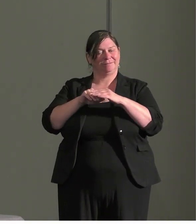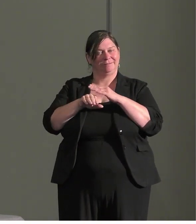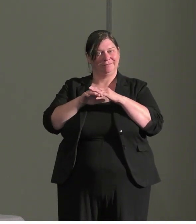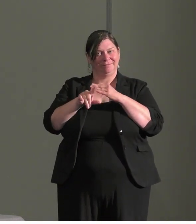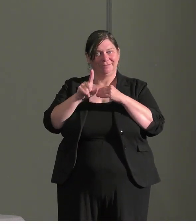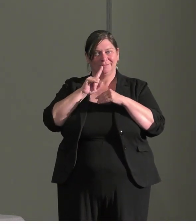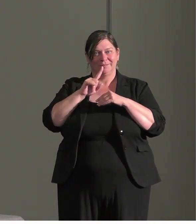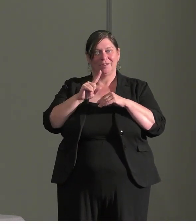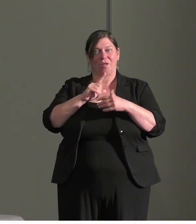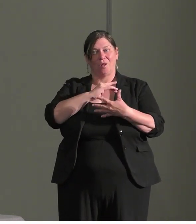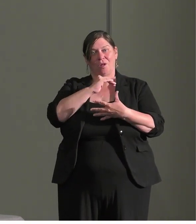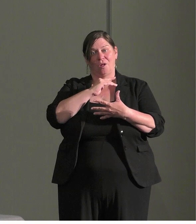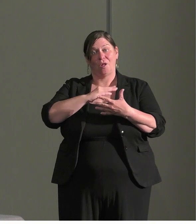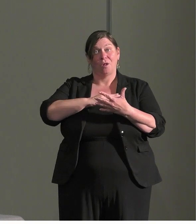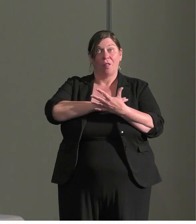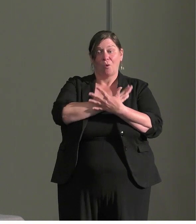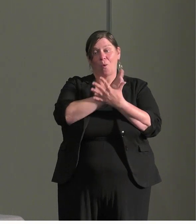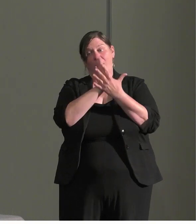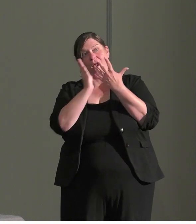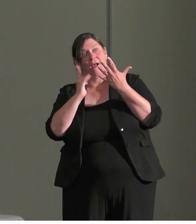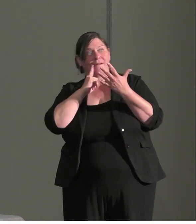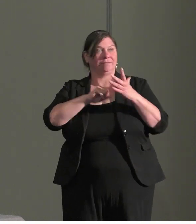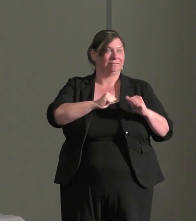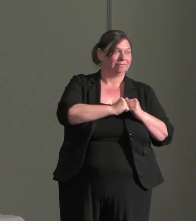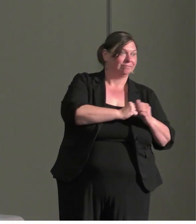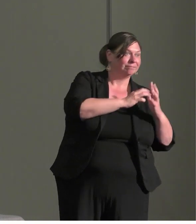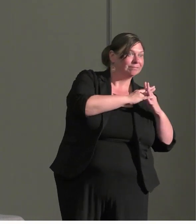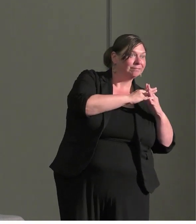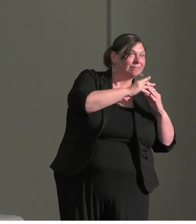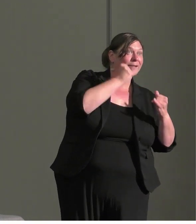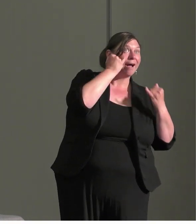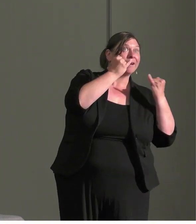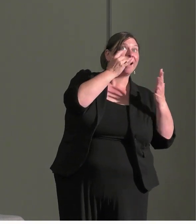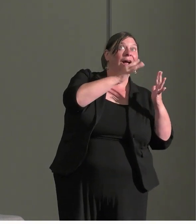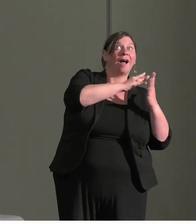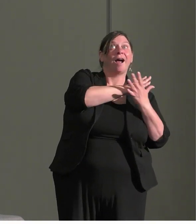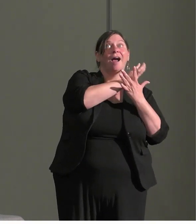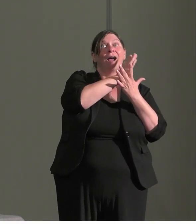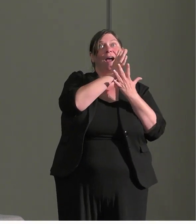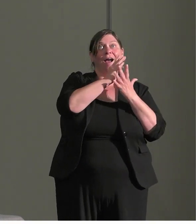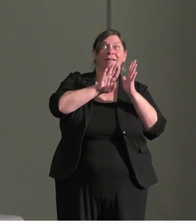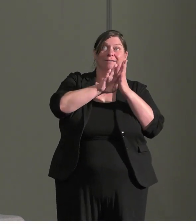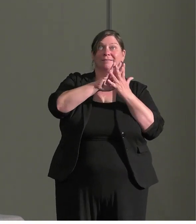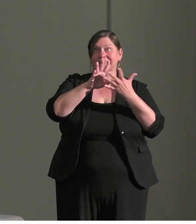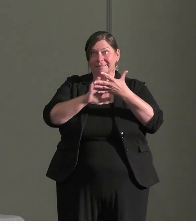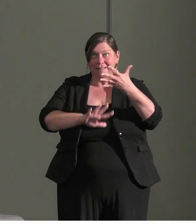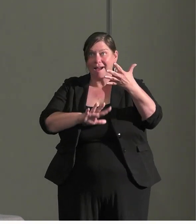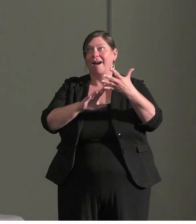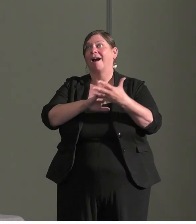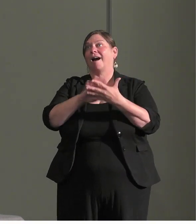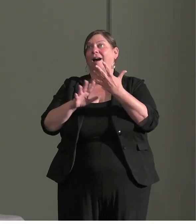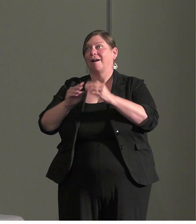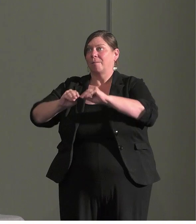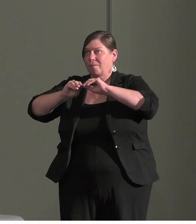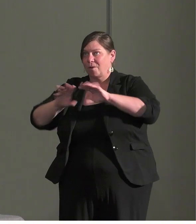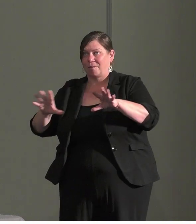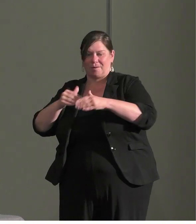ideation and design and deployment process not just checklist items. Representing TD is Sam